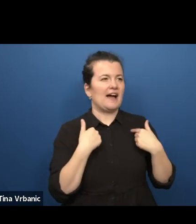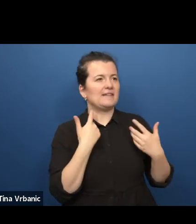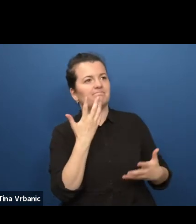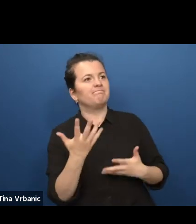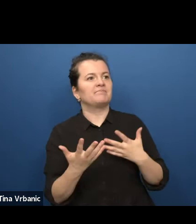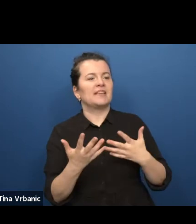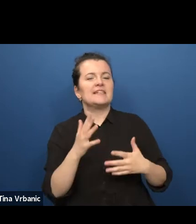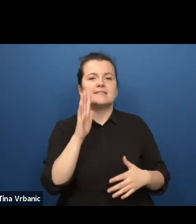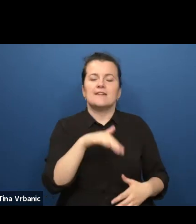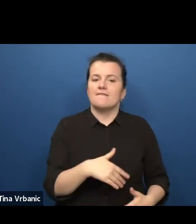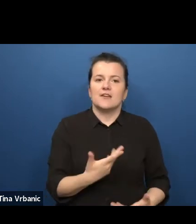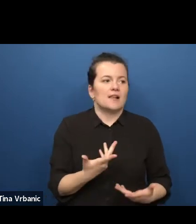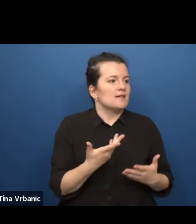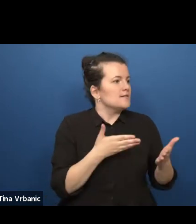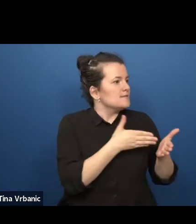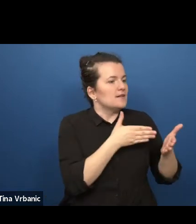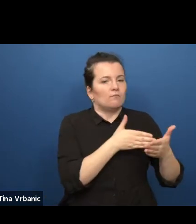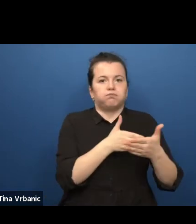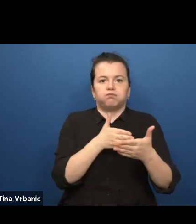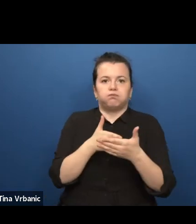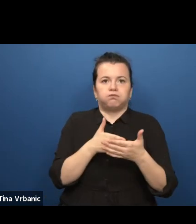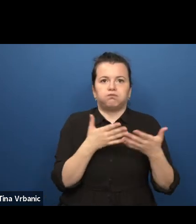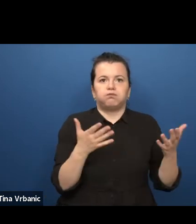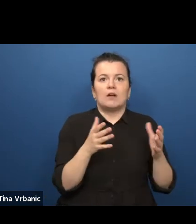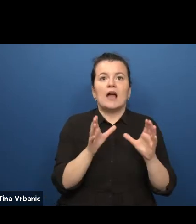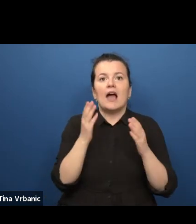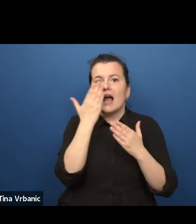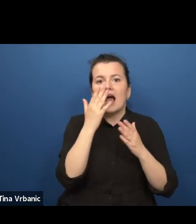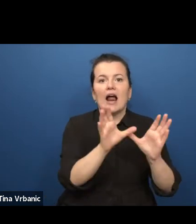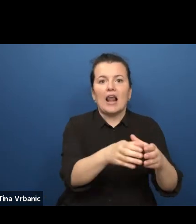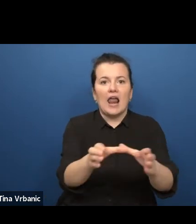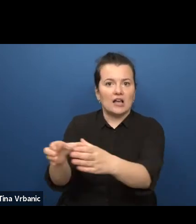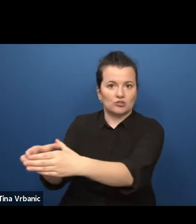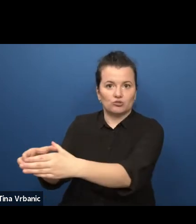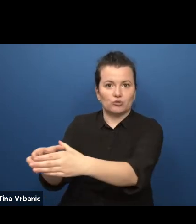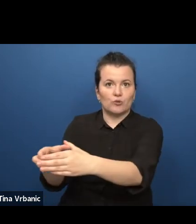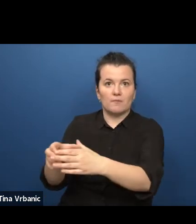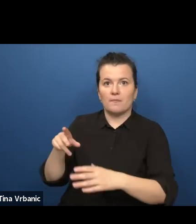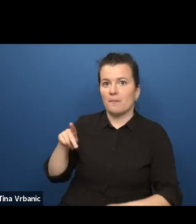that the existing Dutch classroom repertoire didn't appeal to him, neither to me,